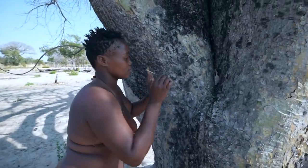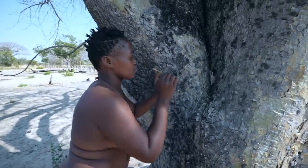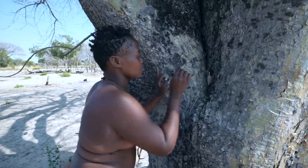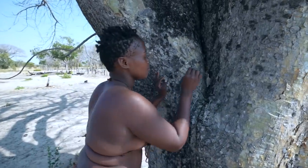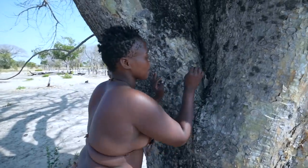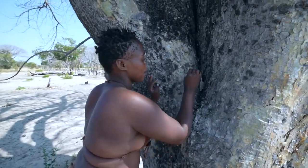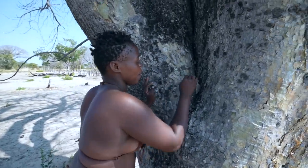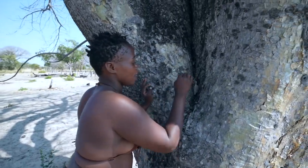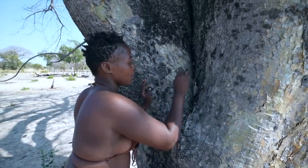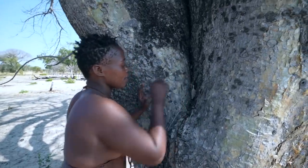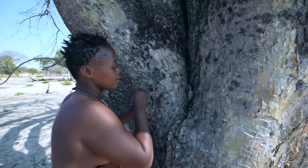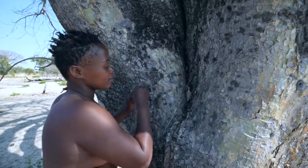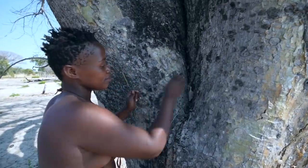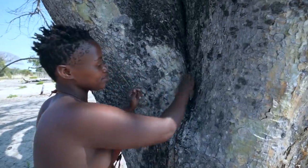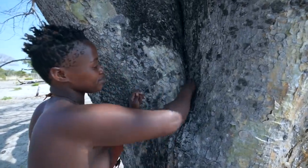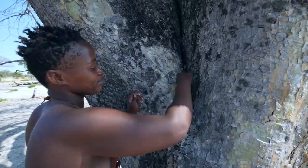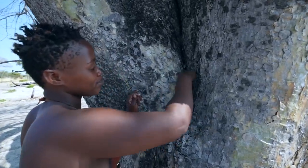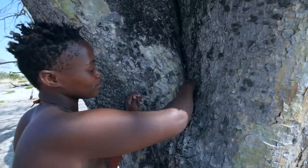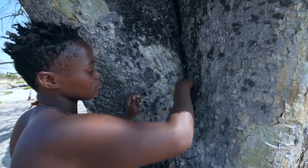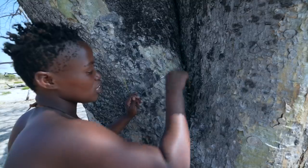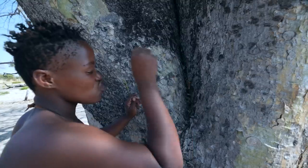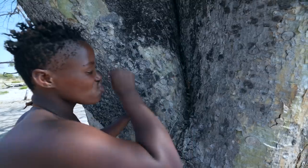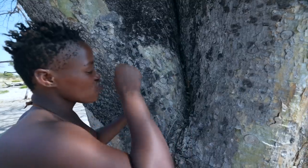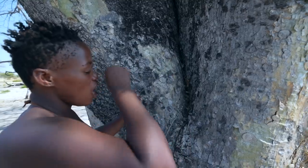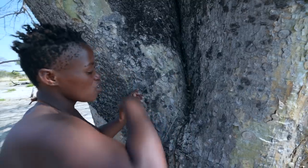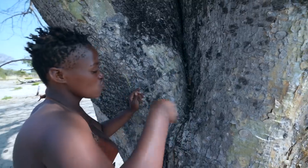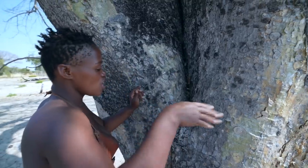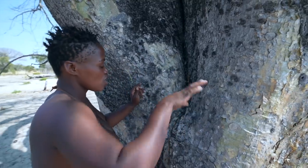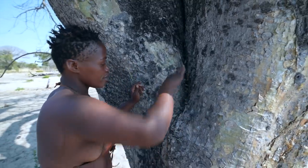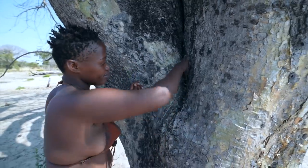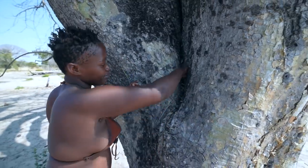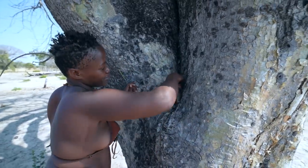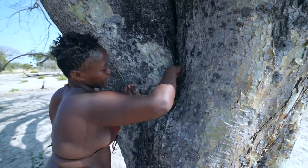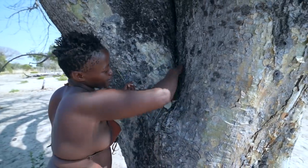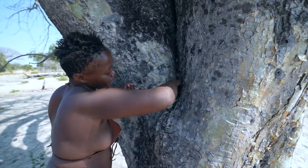We’ll put this inside after clearing out any debris.